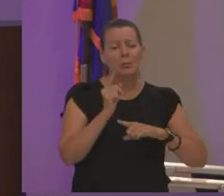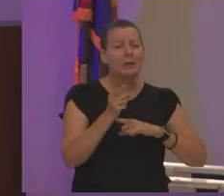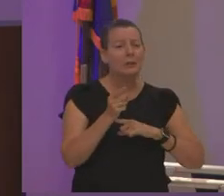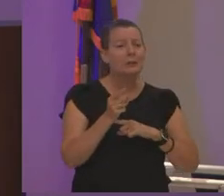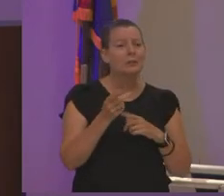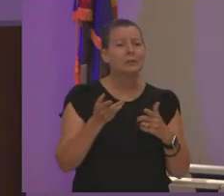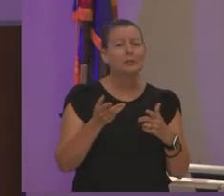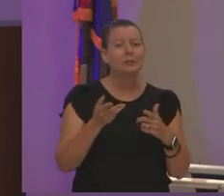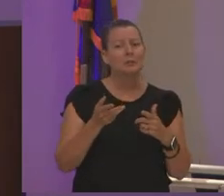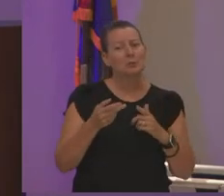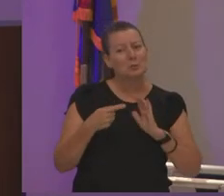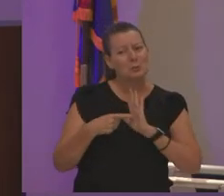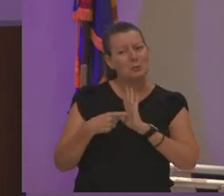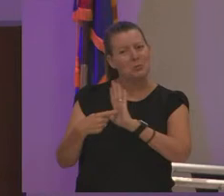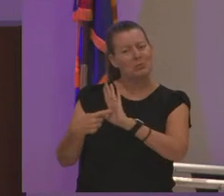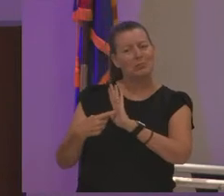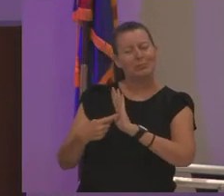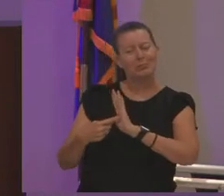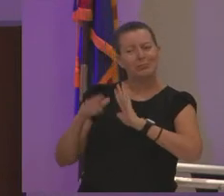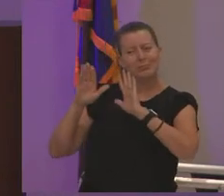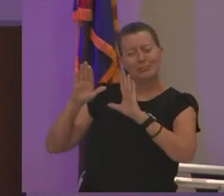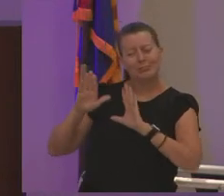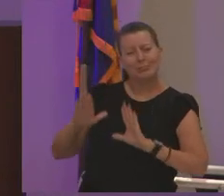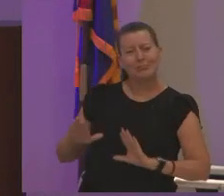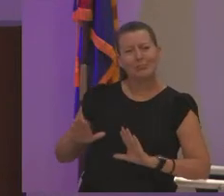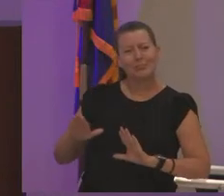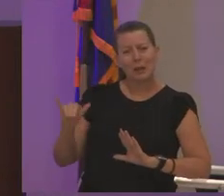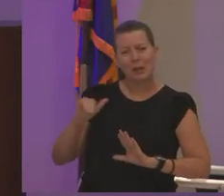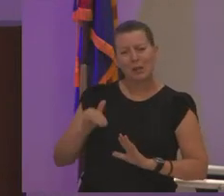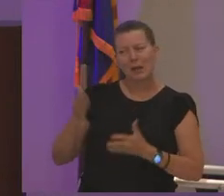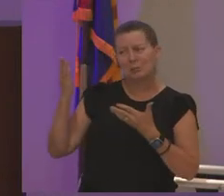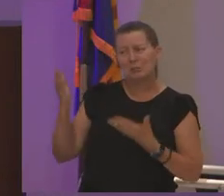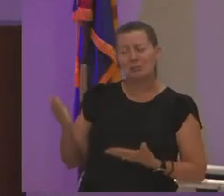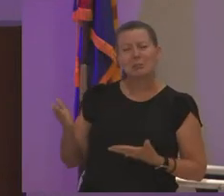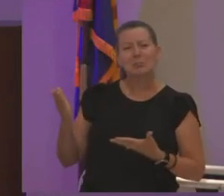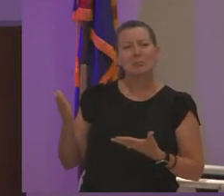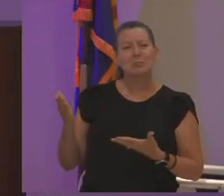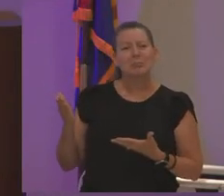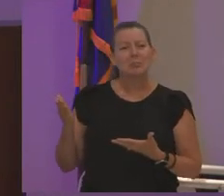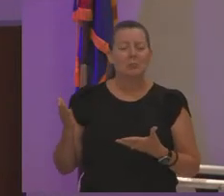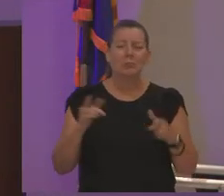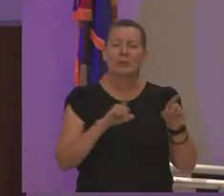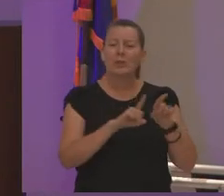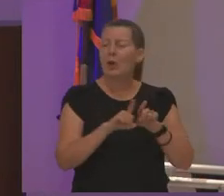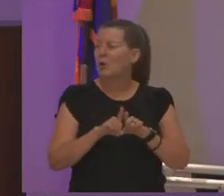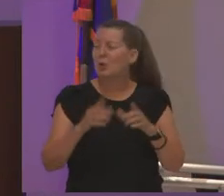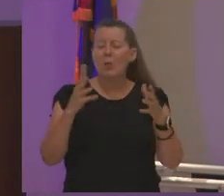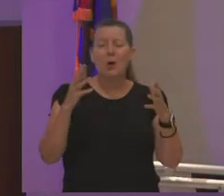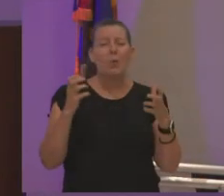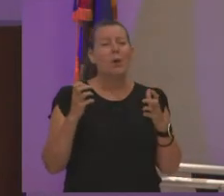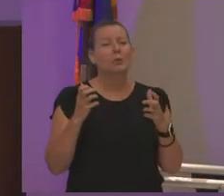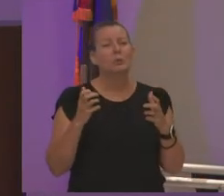to highlight excellence like an anson ankali and also you know i wanted to highlight even i have